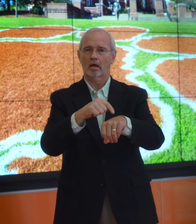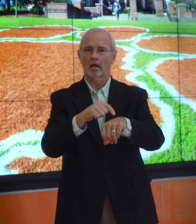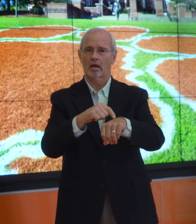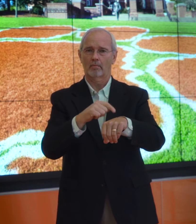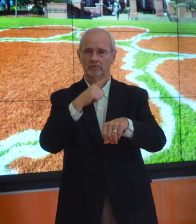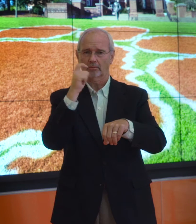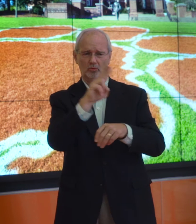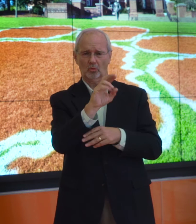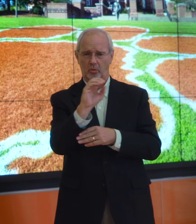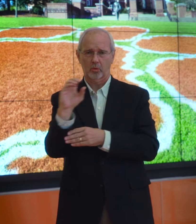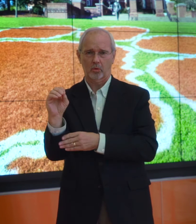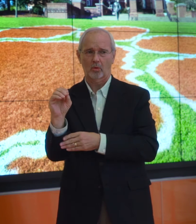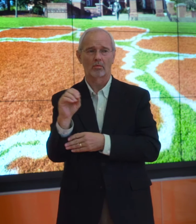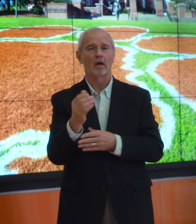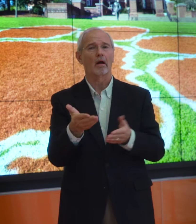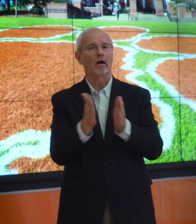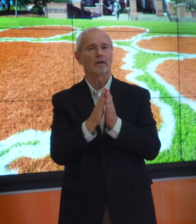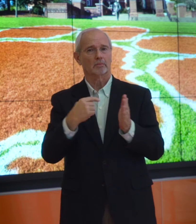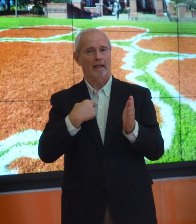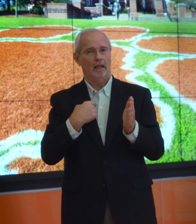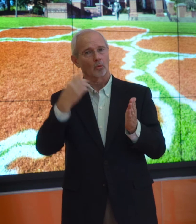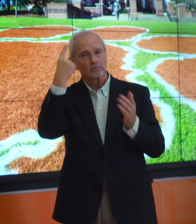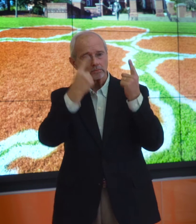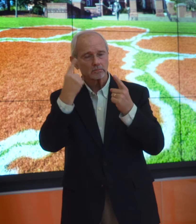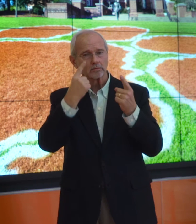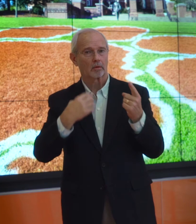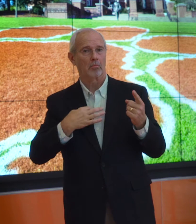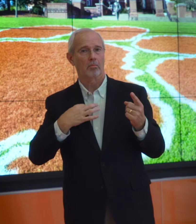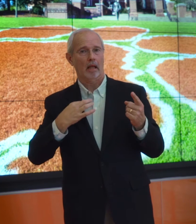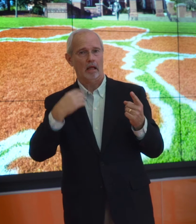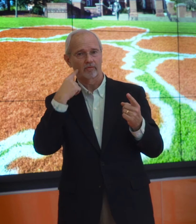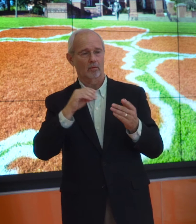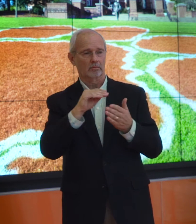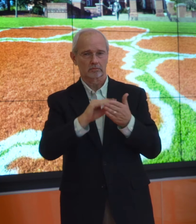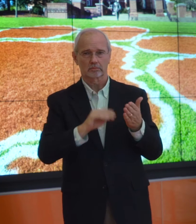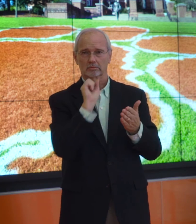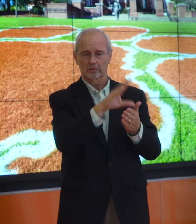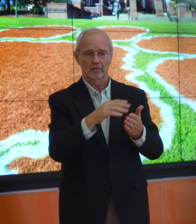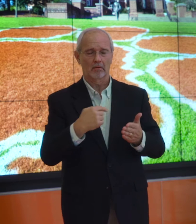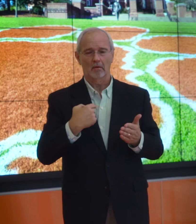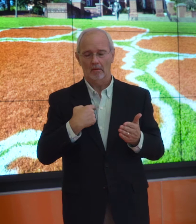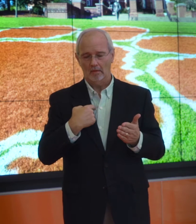for 2000. He asked me to consider applying for the job.